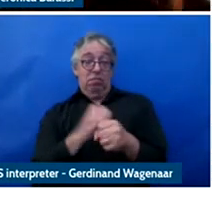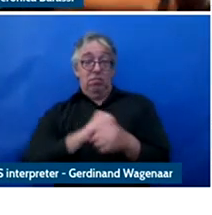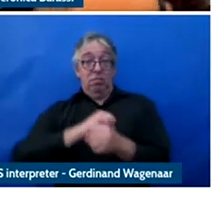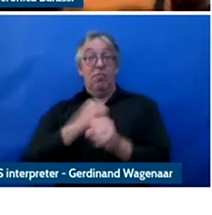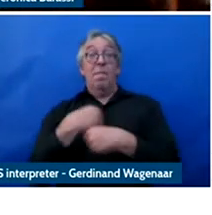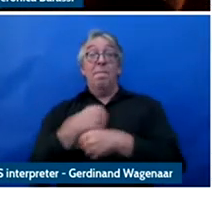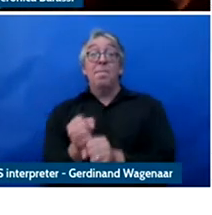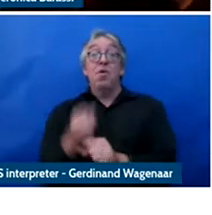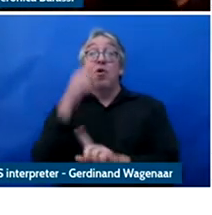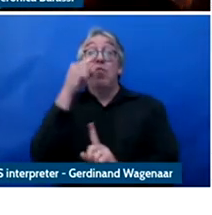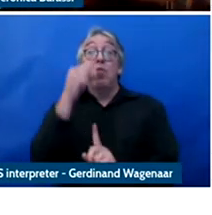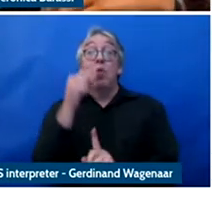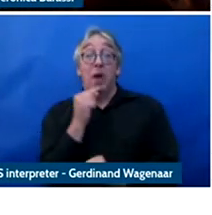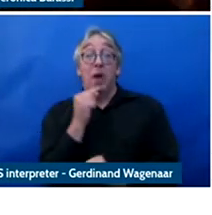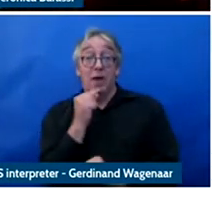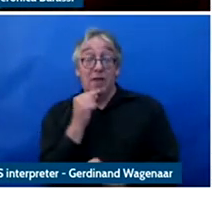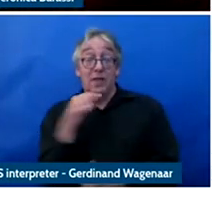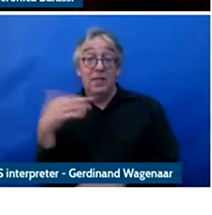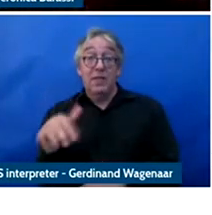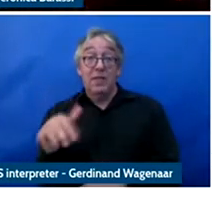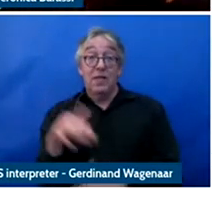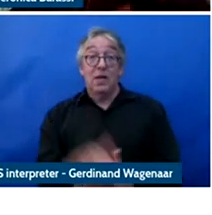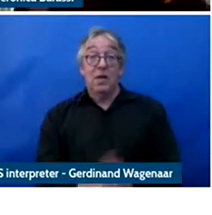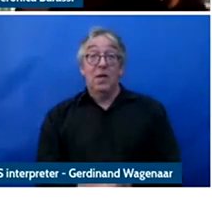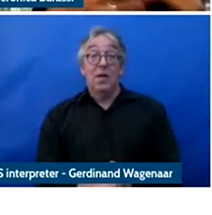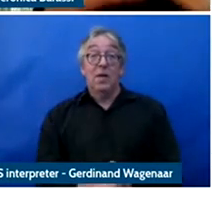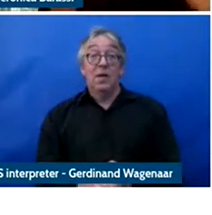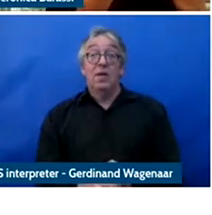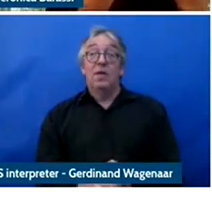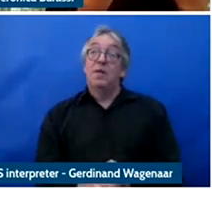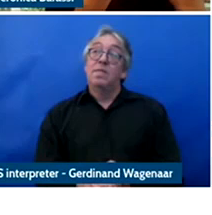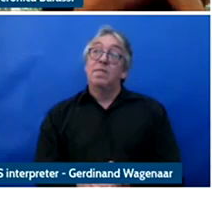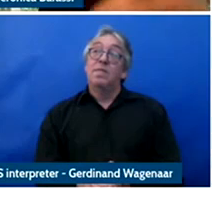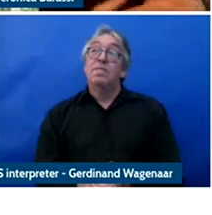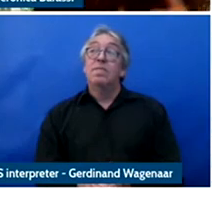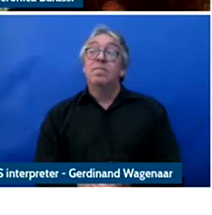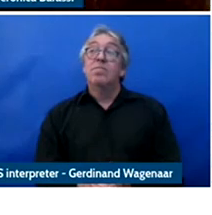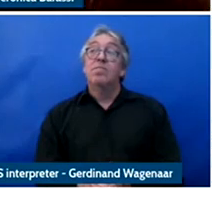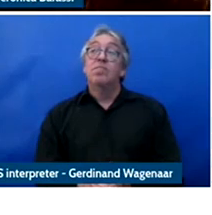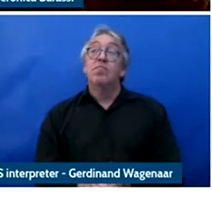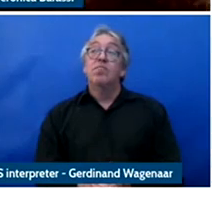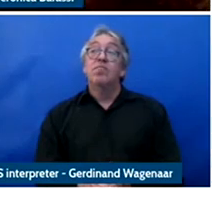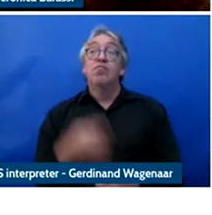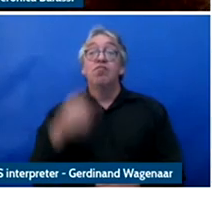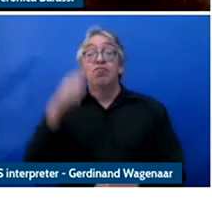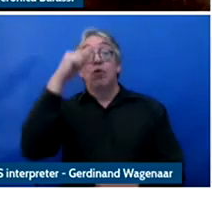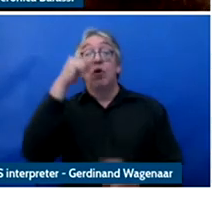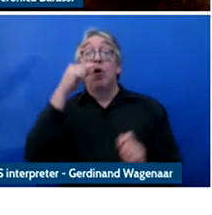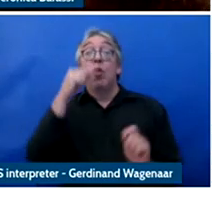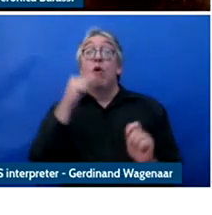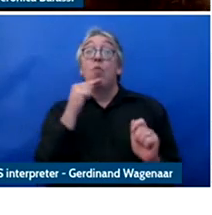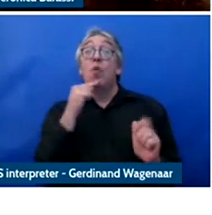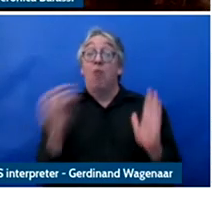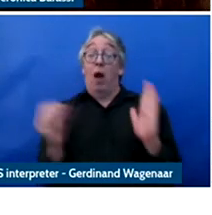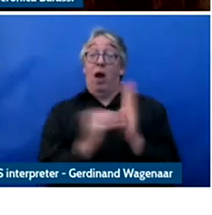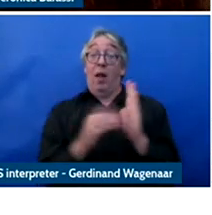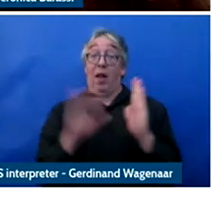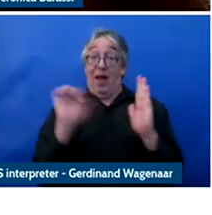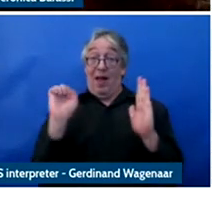of profiling could actually follow children across their lifetime.